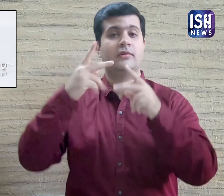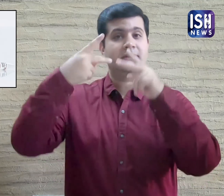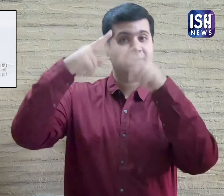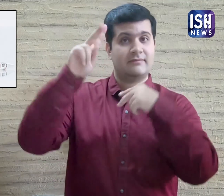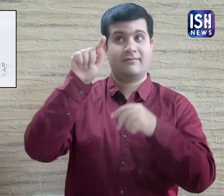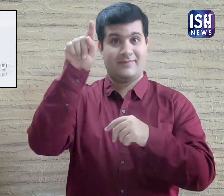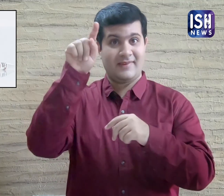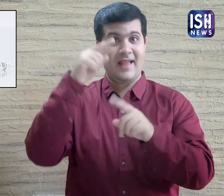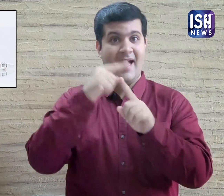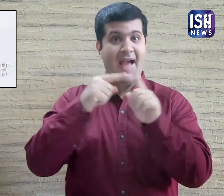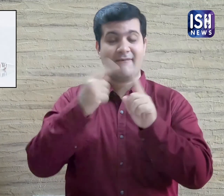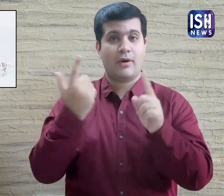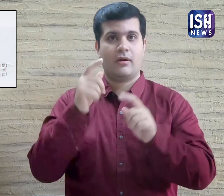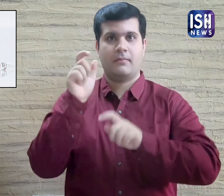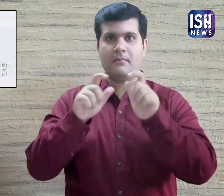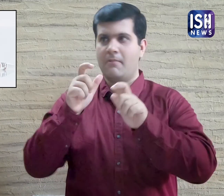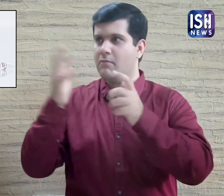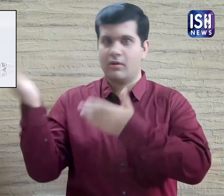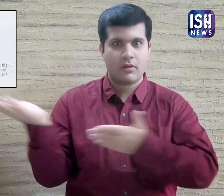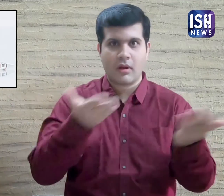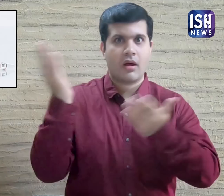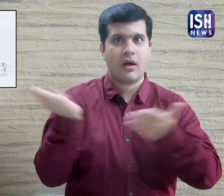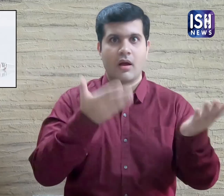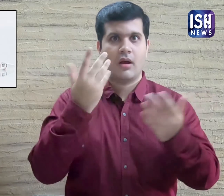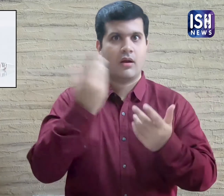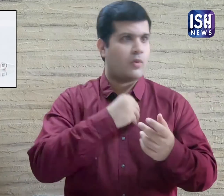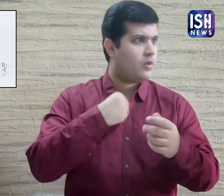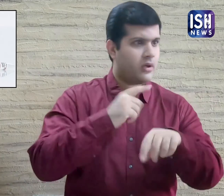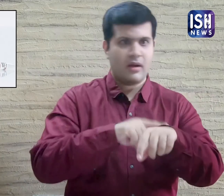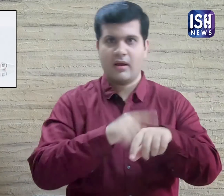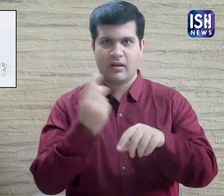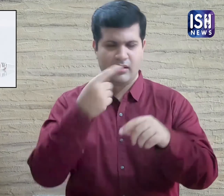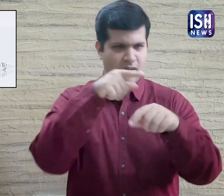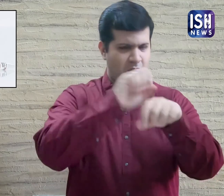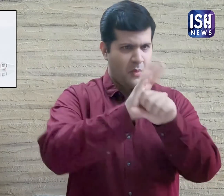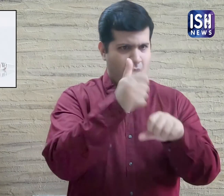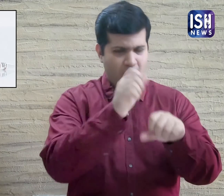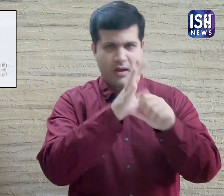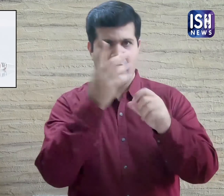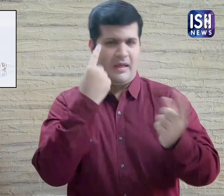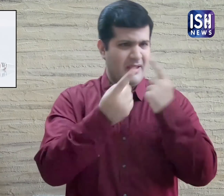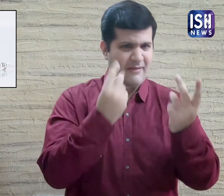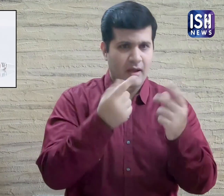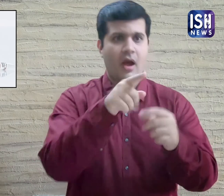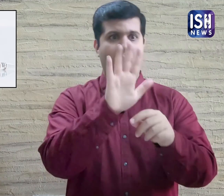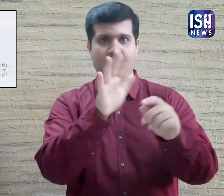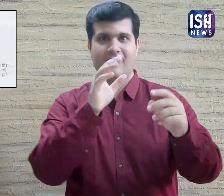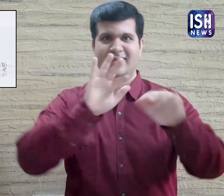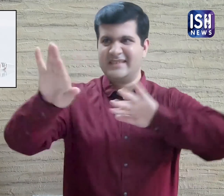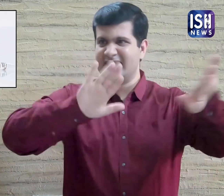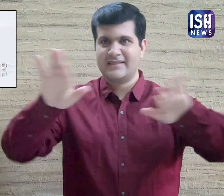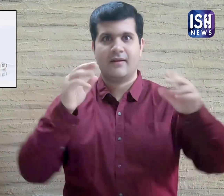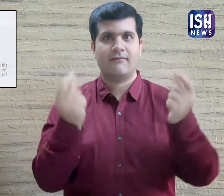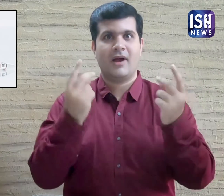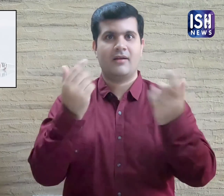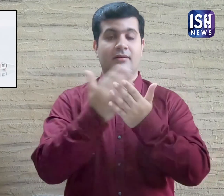The RTK kits are used by healthcare workers to screen and quarantine patients.